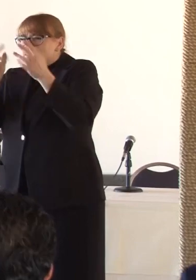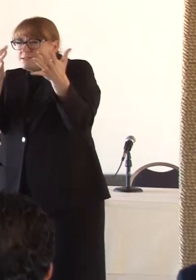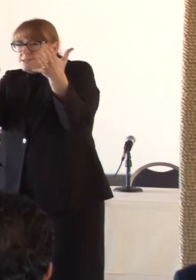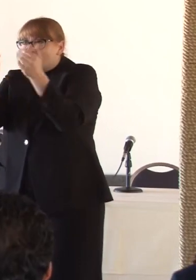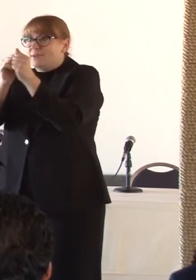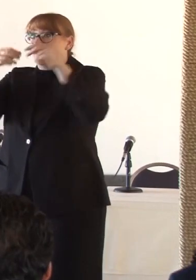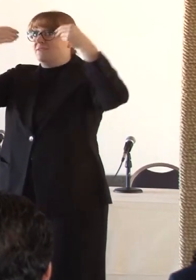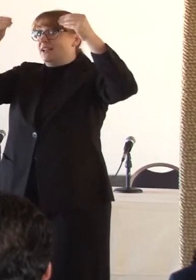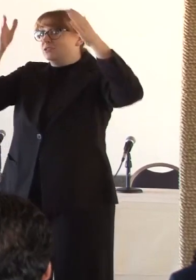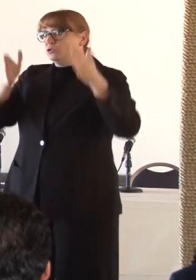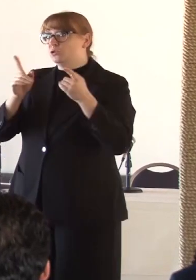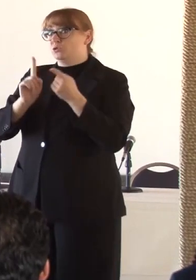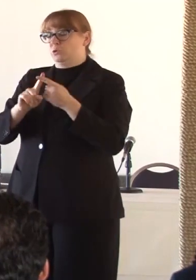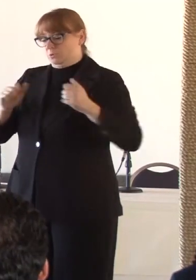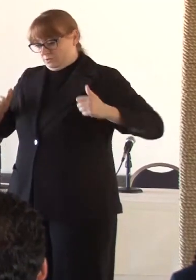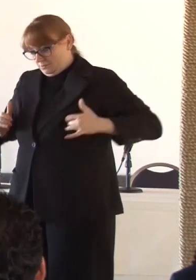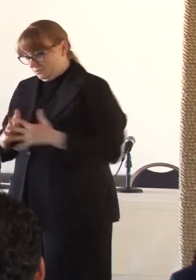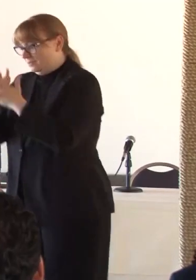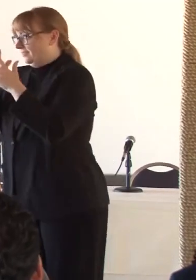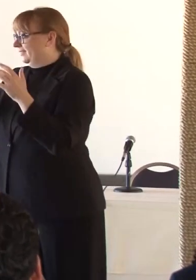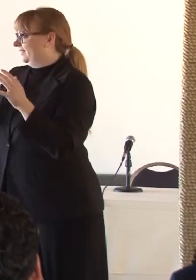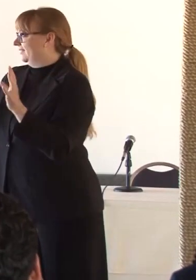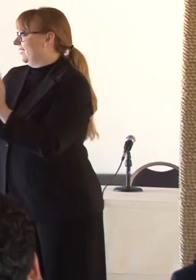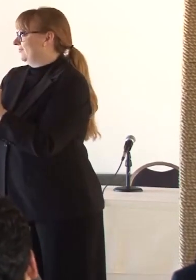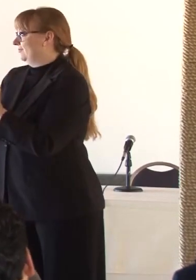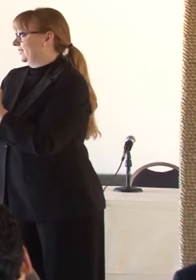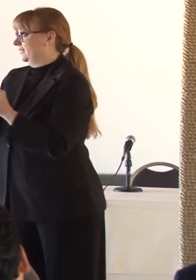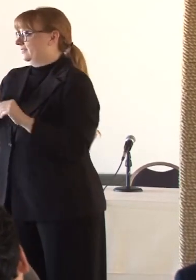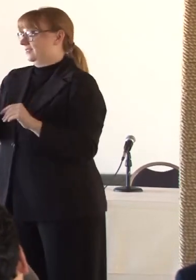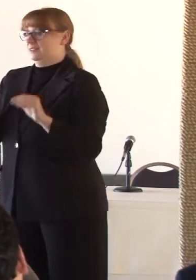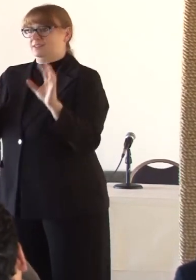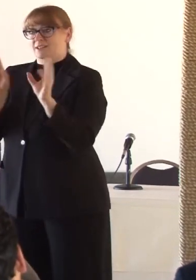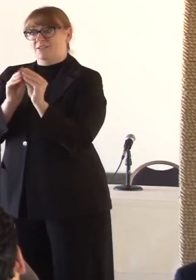put on this conference. And so the conference that I believe has been